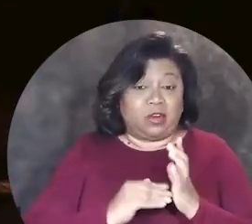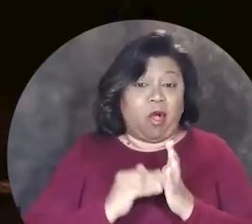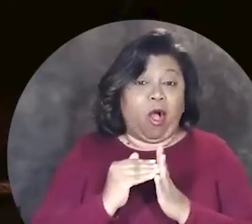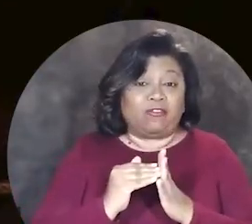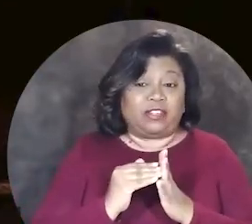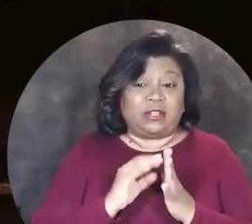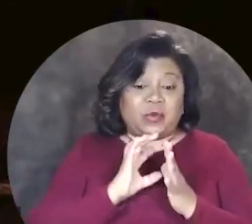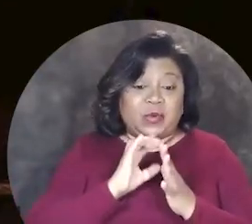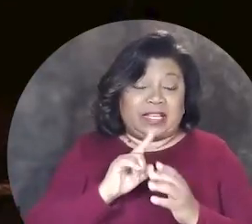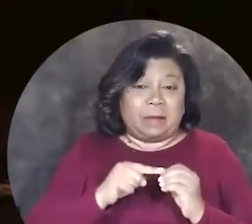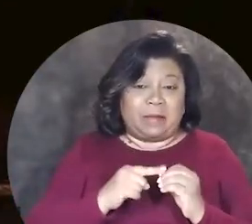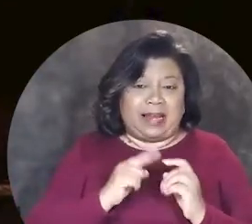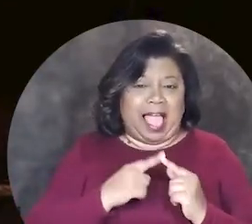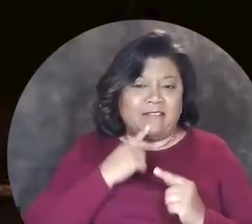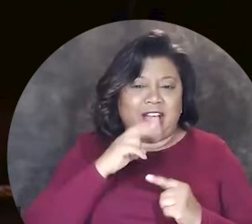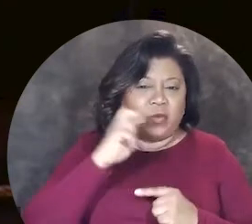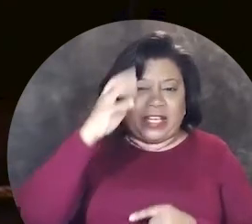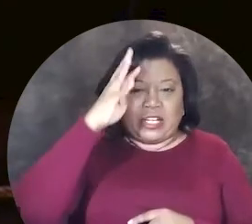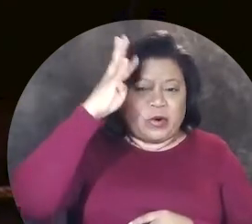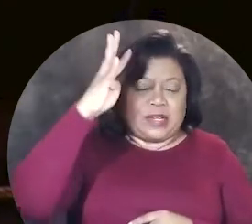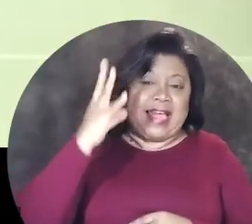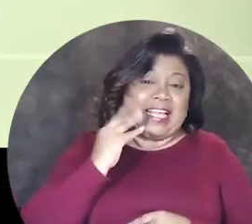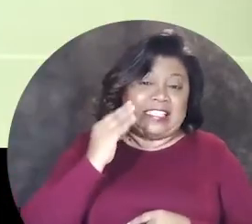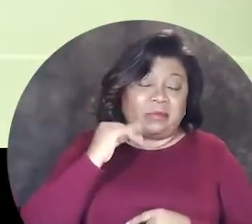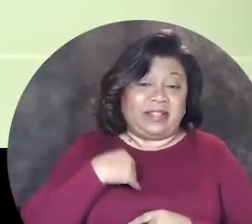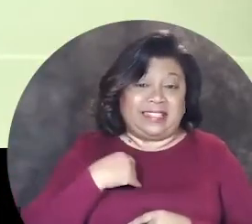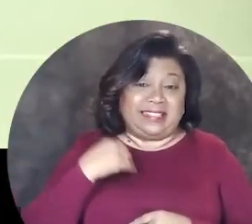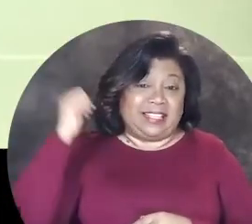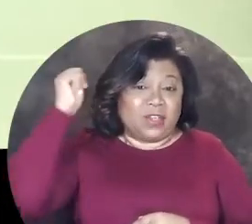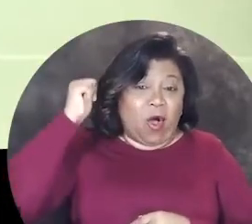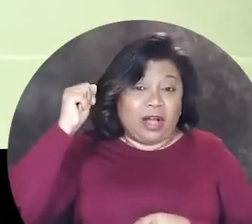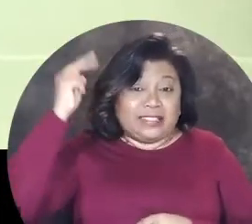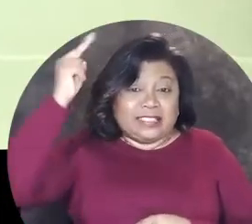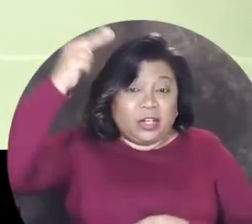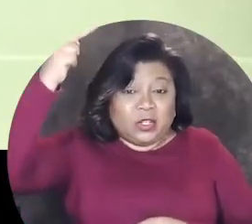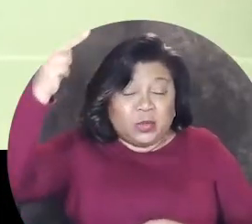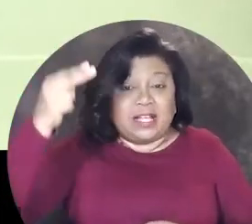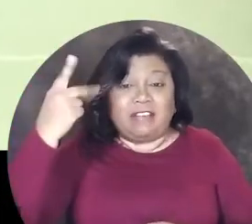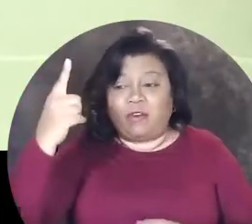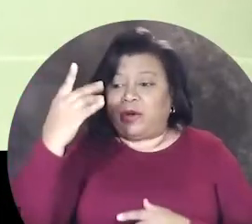the performances they'll often be about how do I recreate the experience of an auditory hallucination